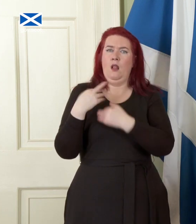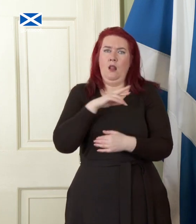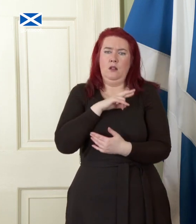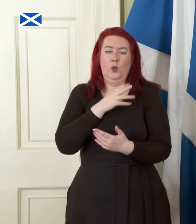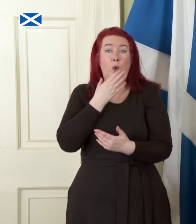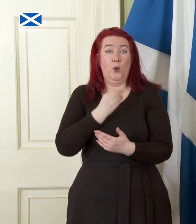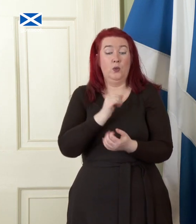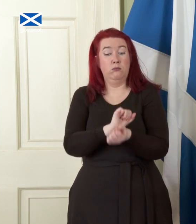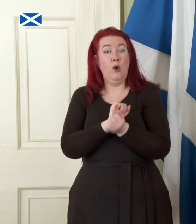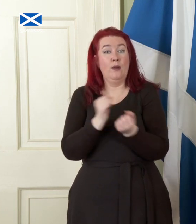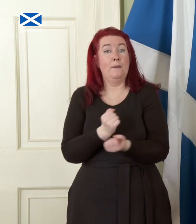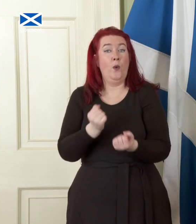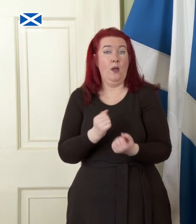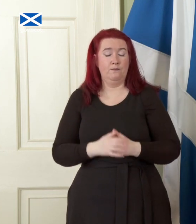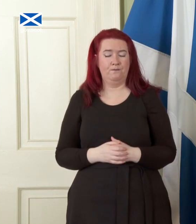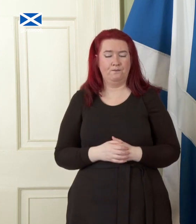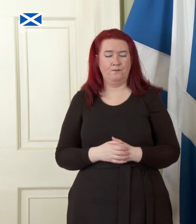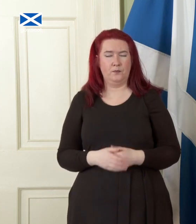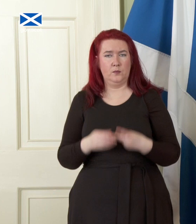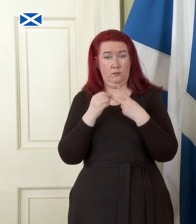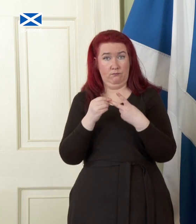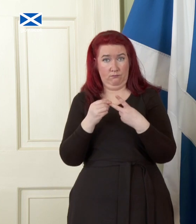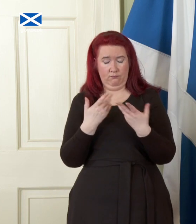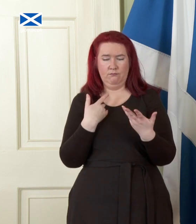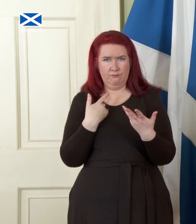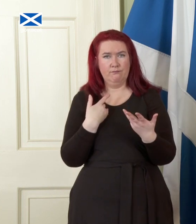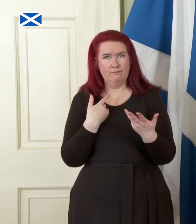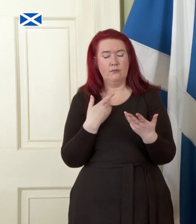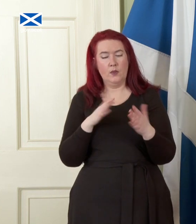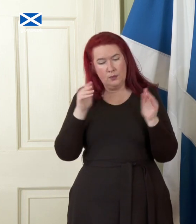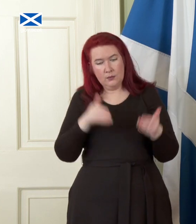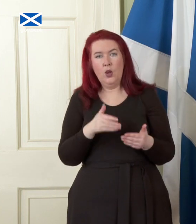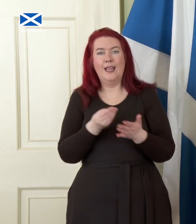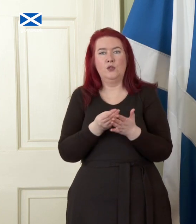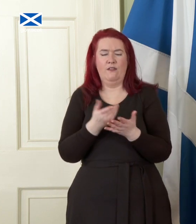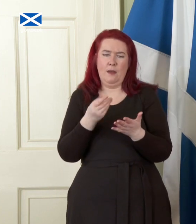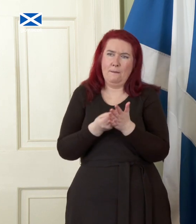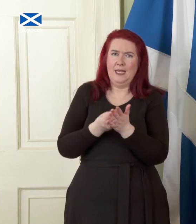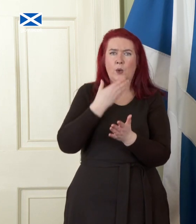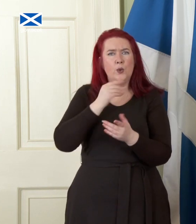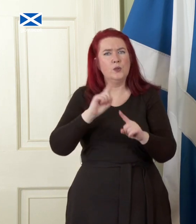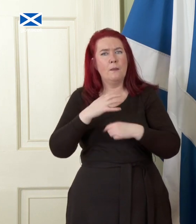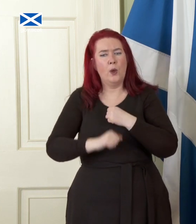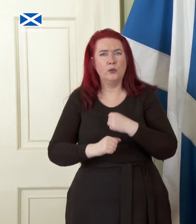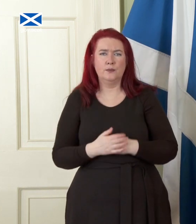of borrowing powers. Second, we address the issue of currency. We confirm that the policy